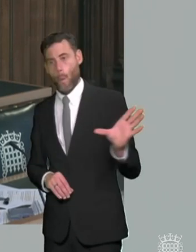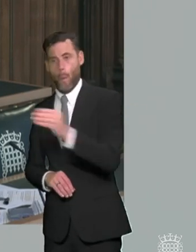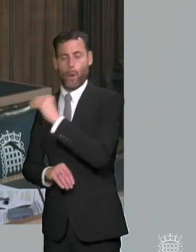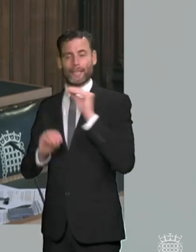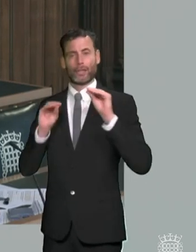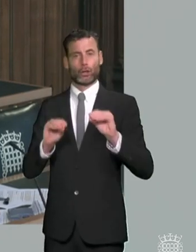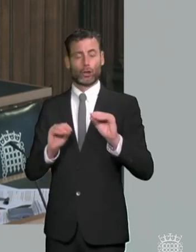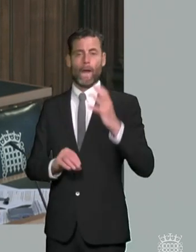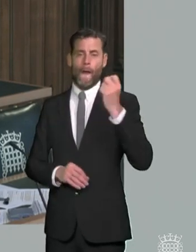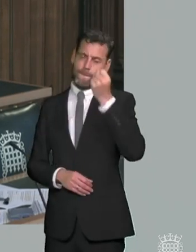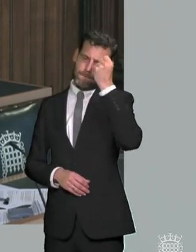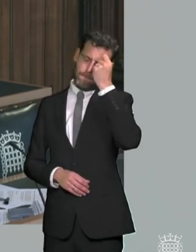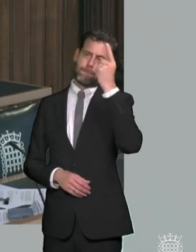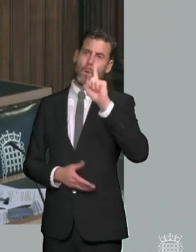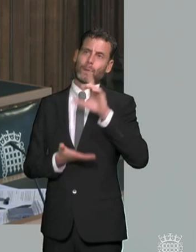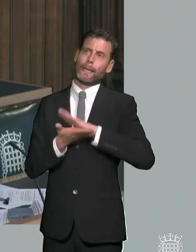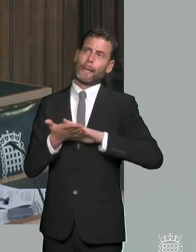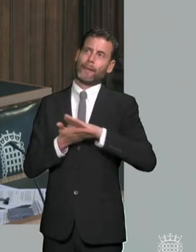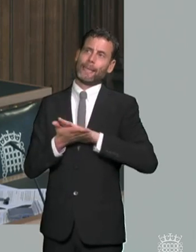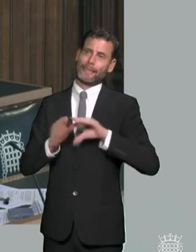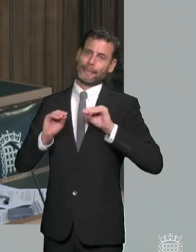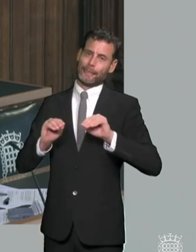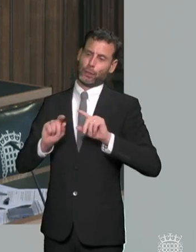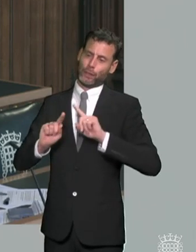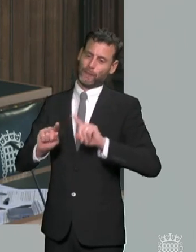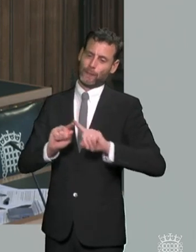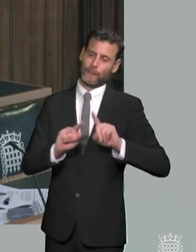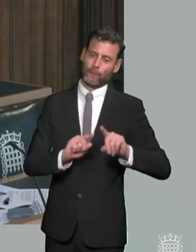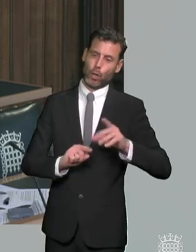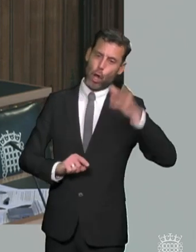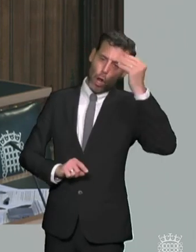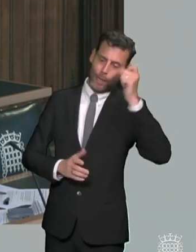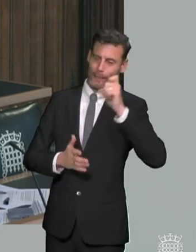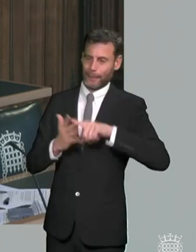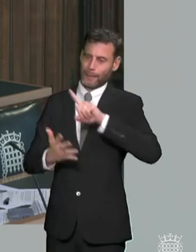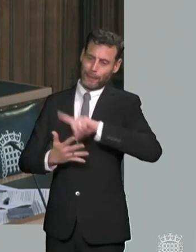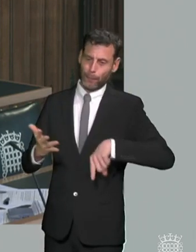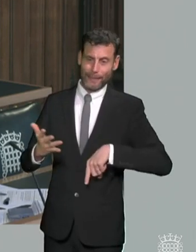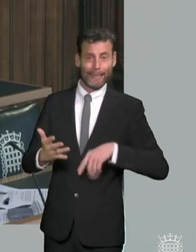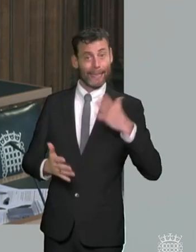understanding of all different types of learning disability and because it strikes me in the